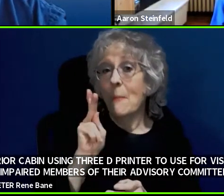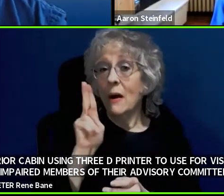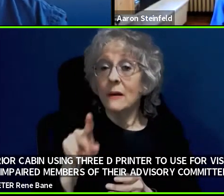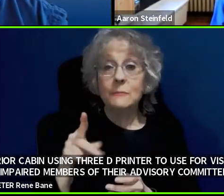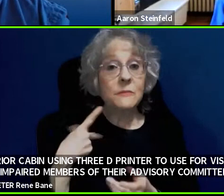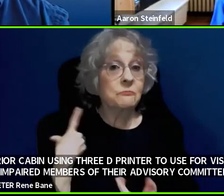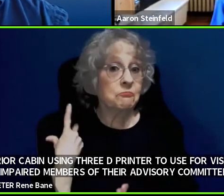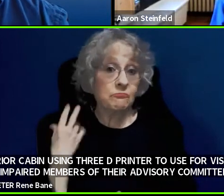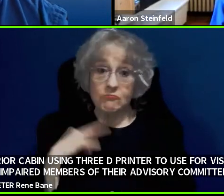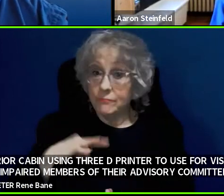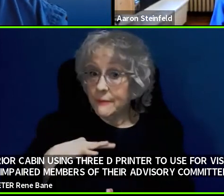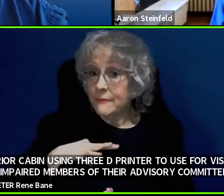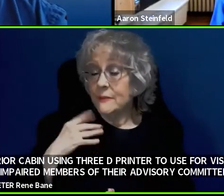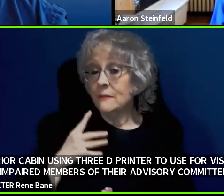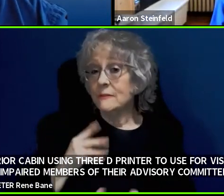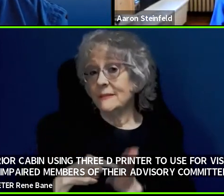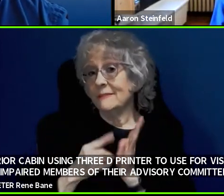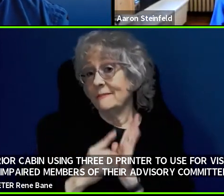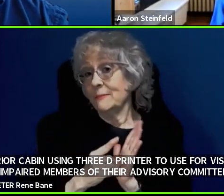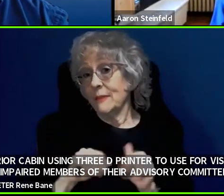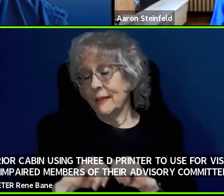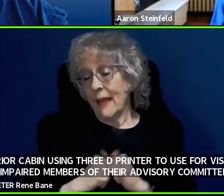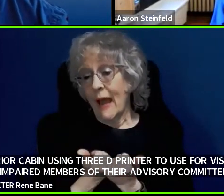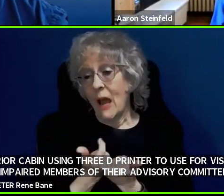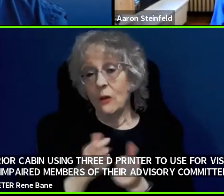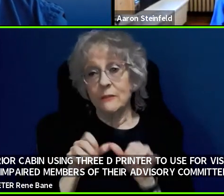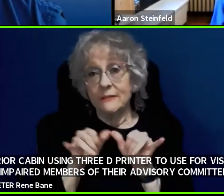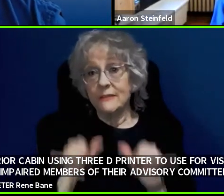could work and, you know, would that be used for the public as well?